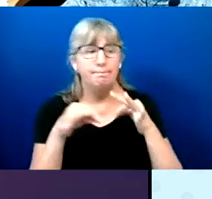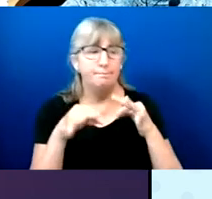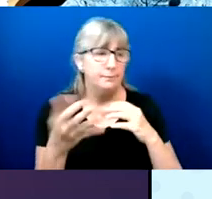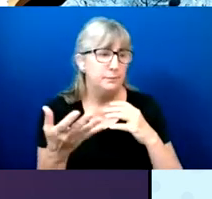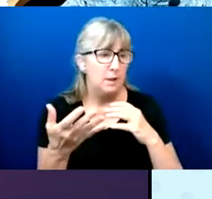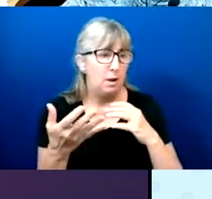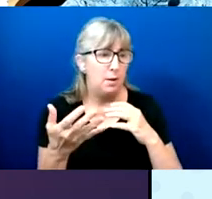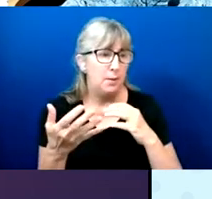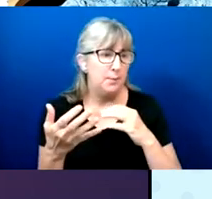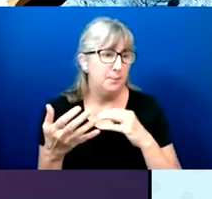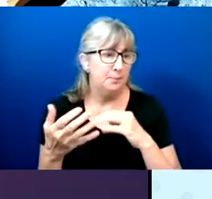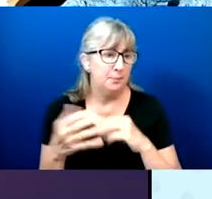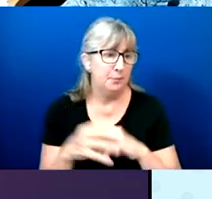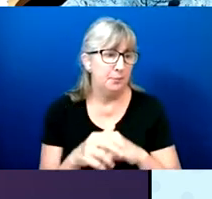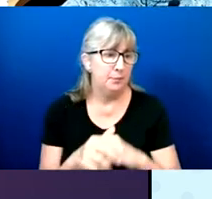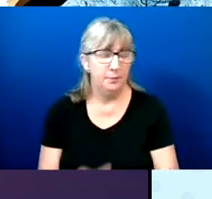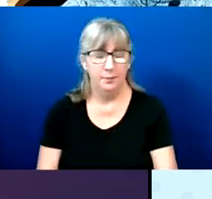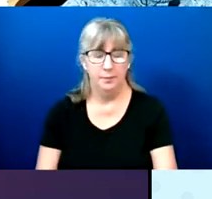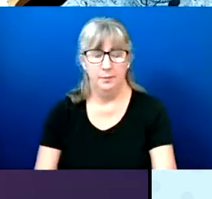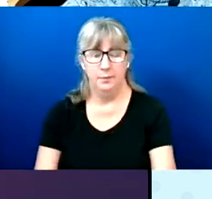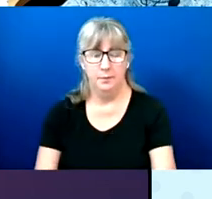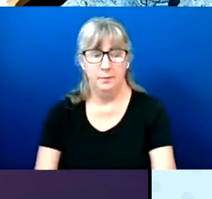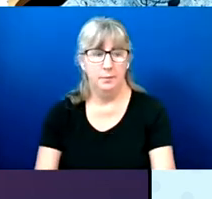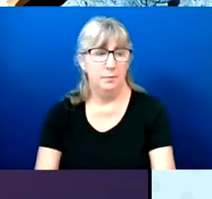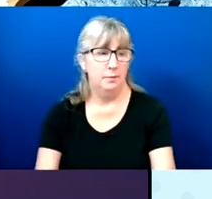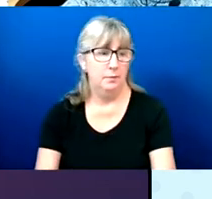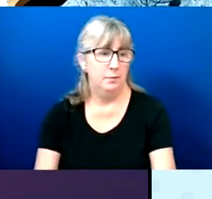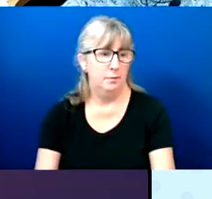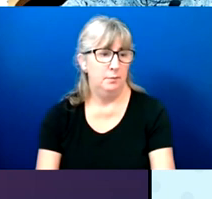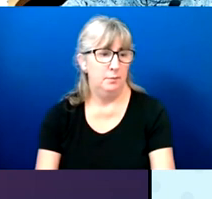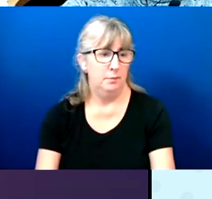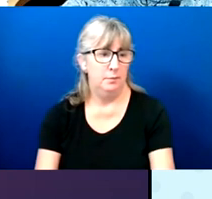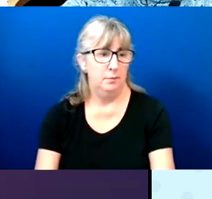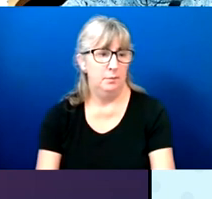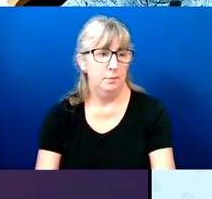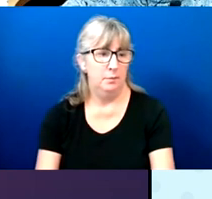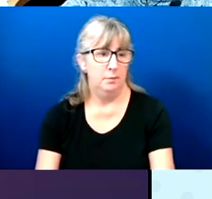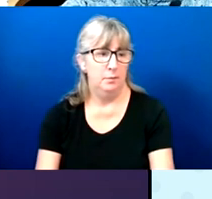ballot delivery, any kind of technology works with those systems.